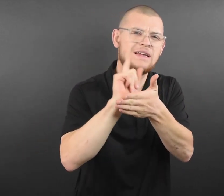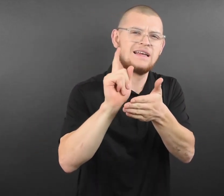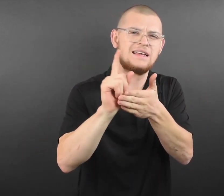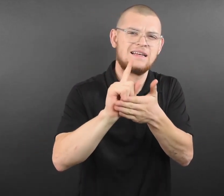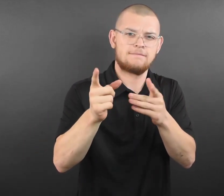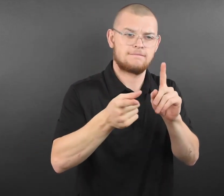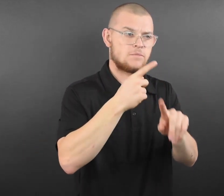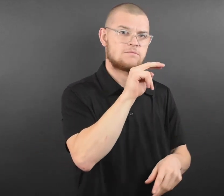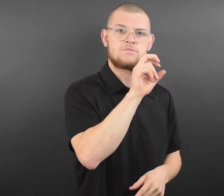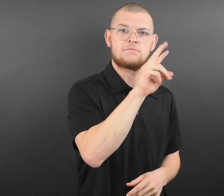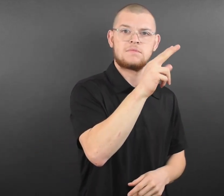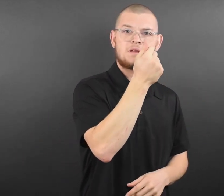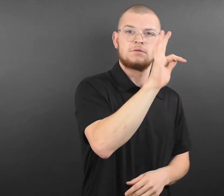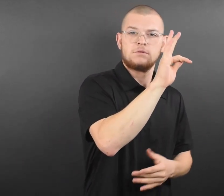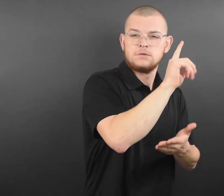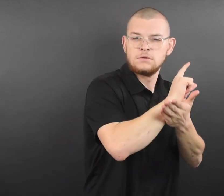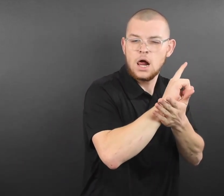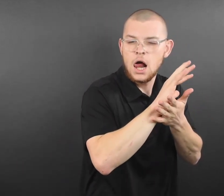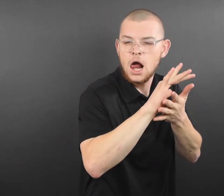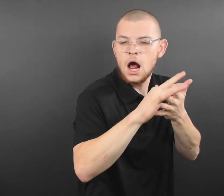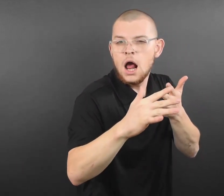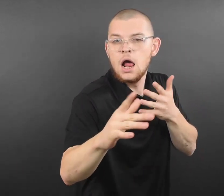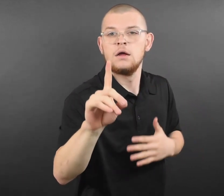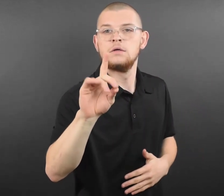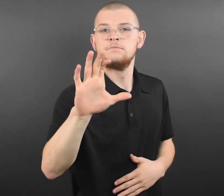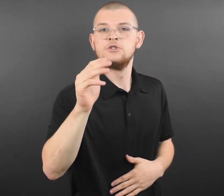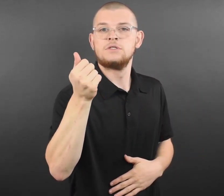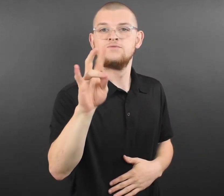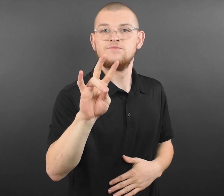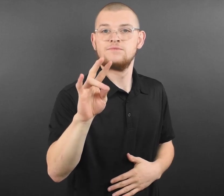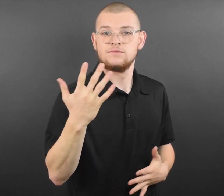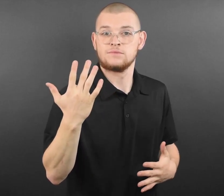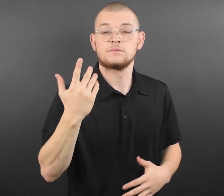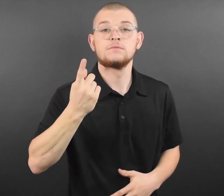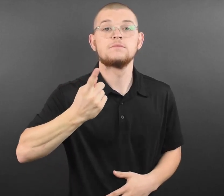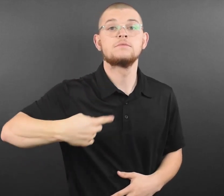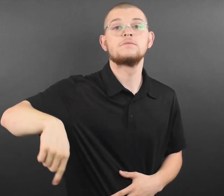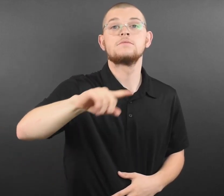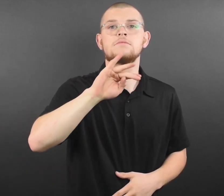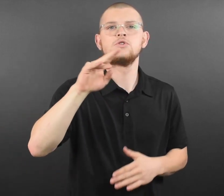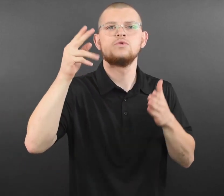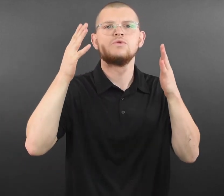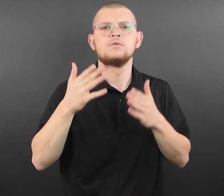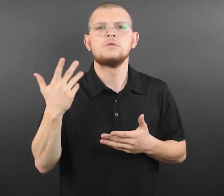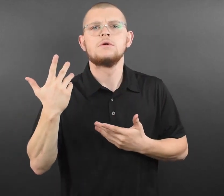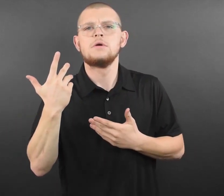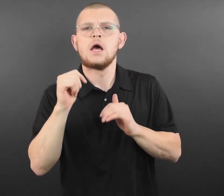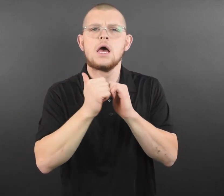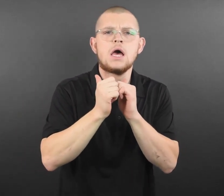Wintergreen Dogsled Lodge ● Sunday dogsled day trip for 4 in Ely, Minnesota.